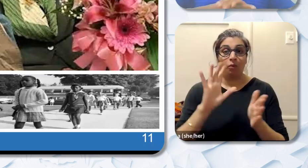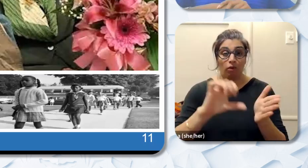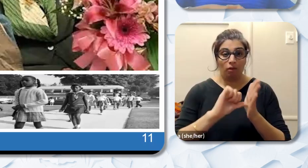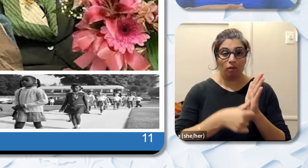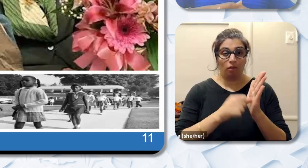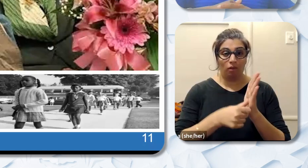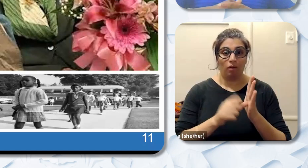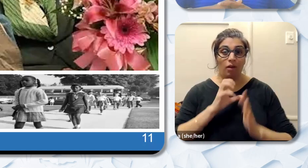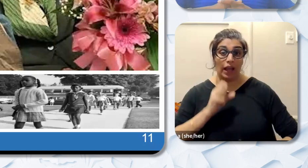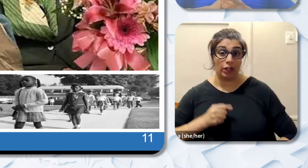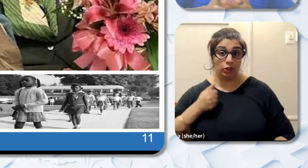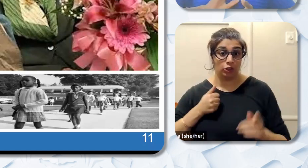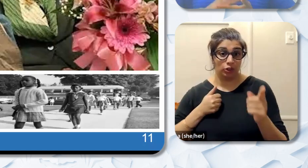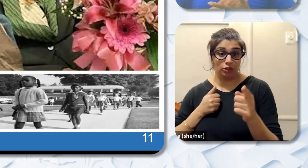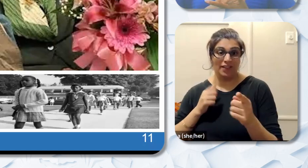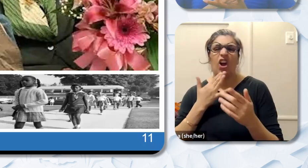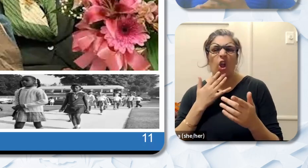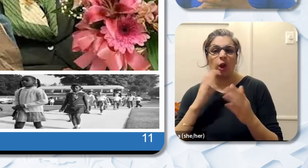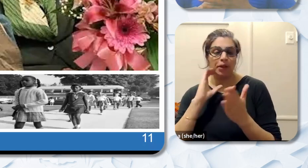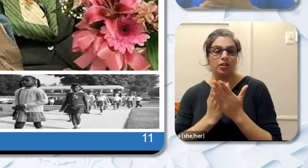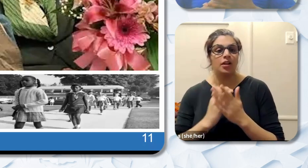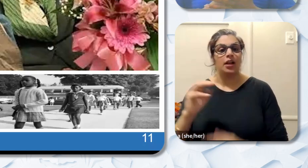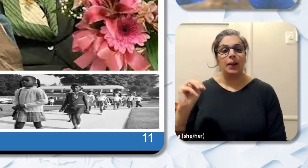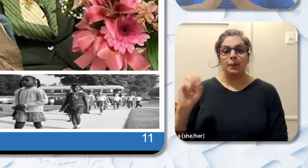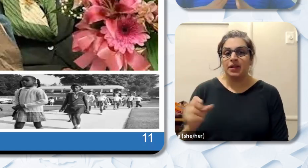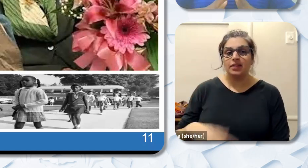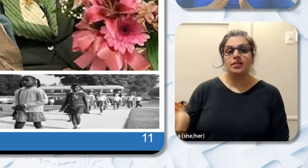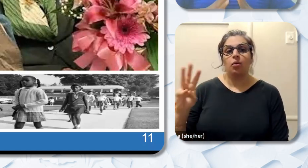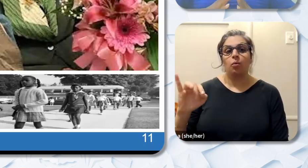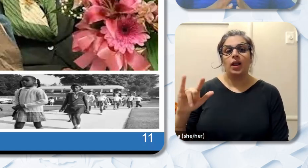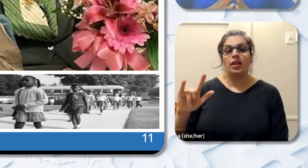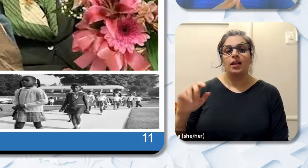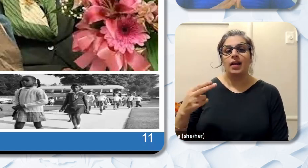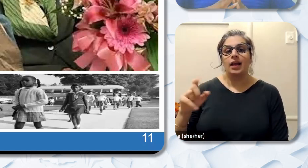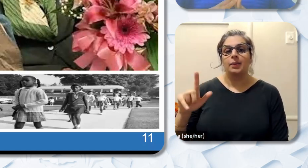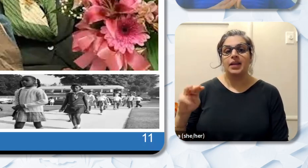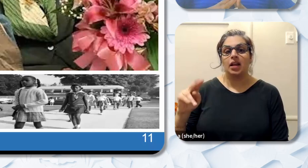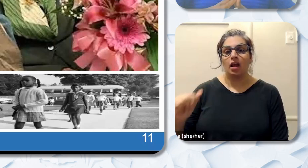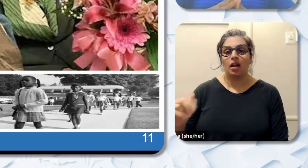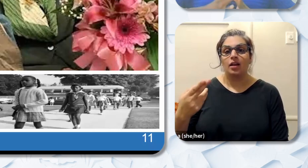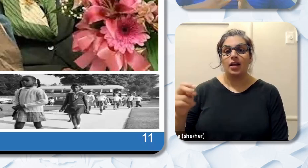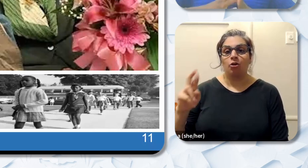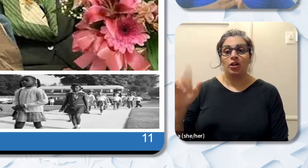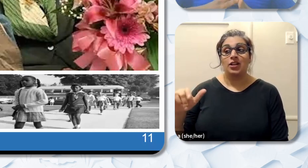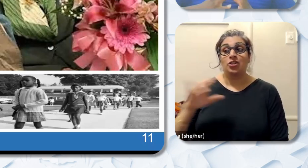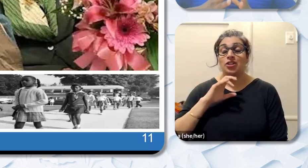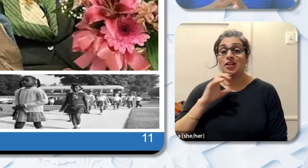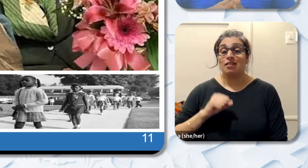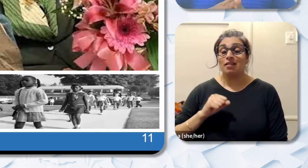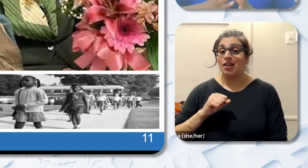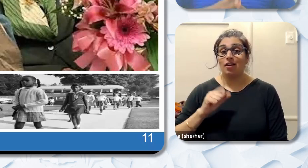the color photo Miss Willamina Henry. She lived to be 102 years old. She was Stockton Unified's